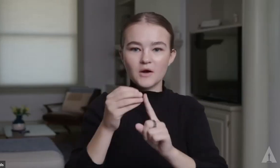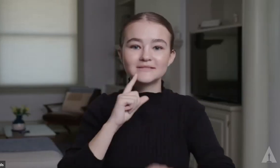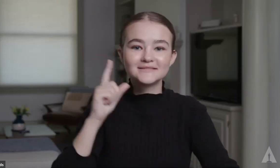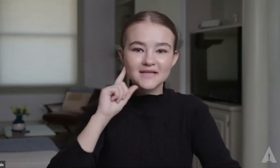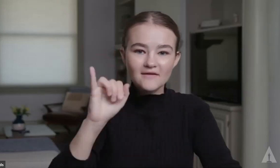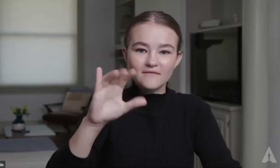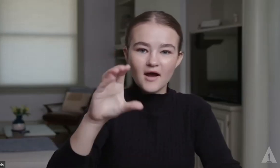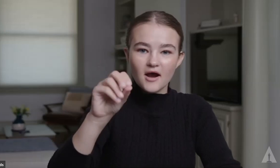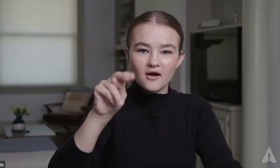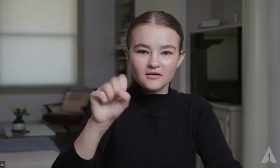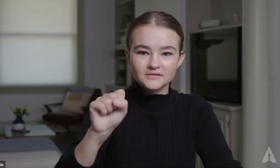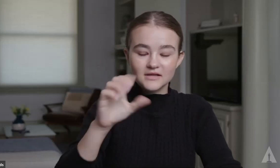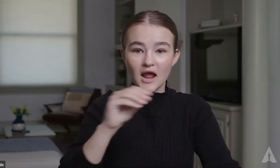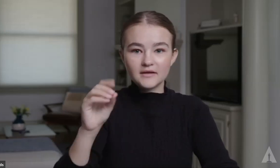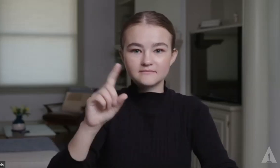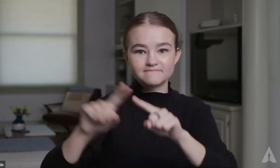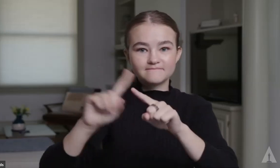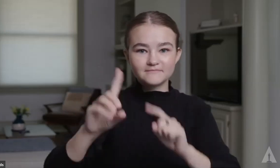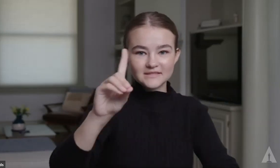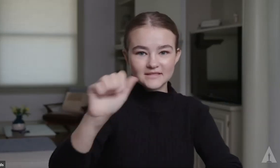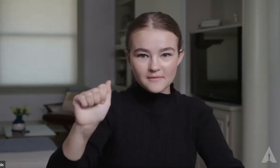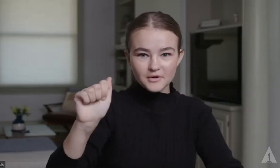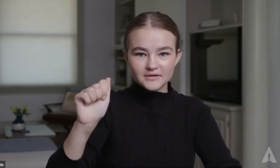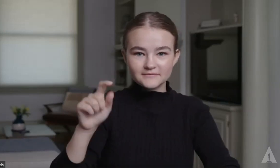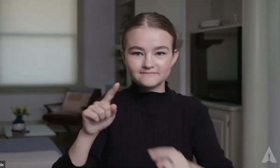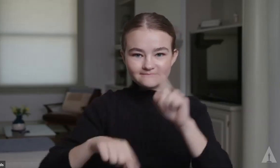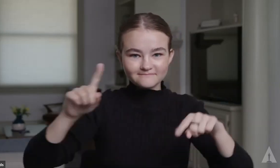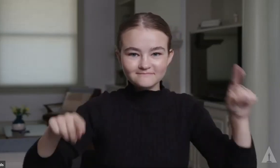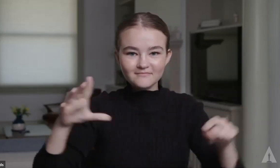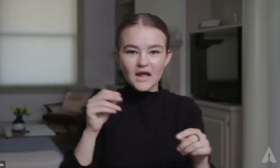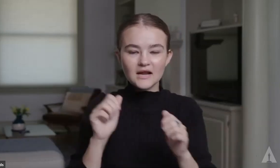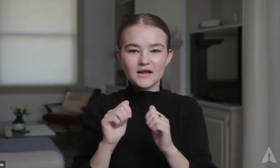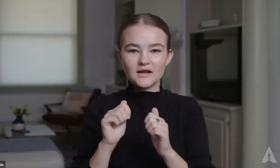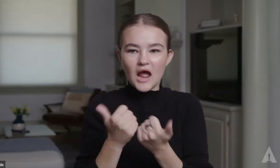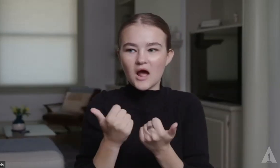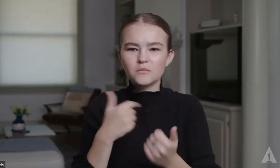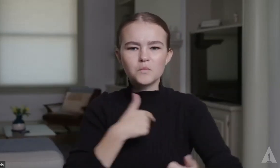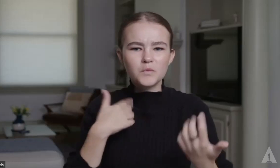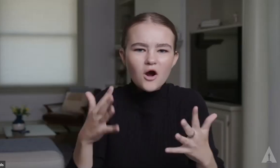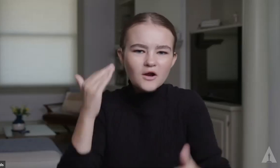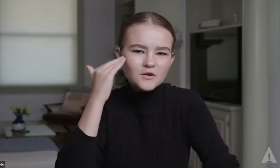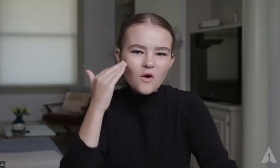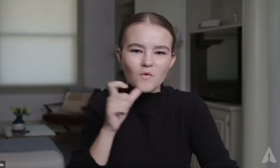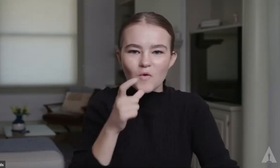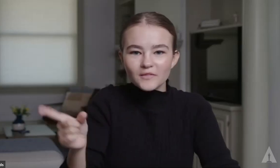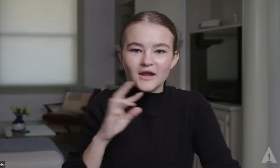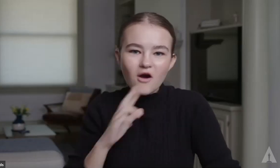I would love to see stories about deaf icons and other icons in the disability community.